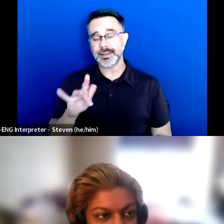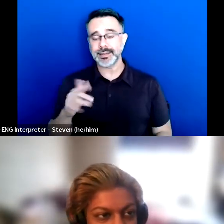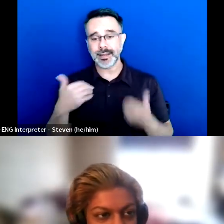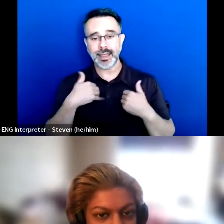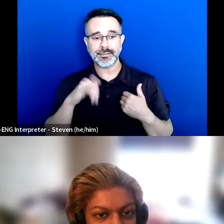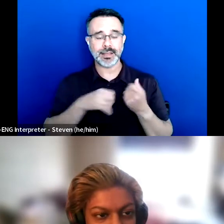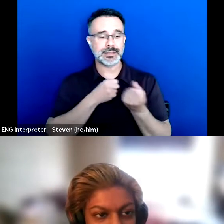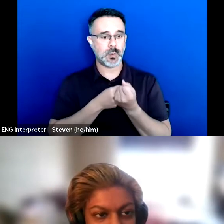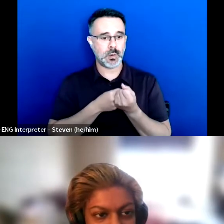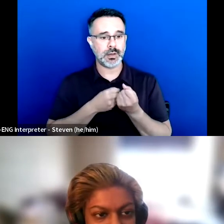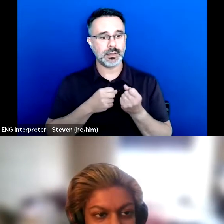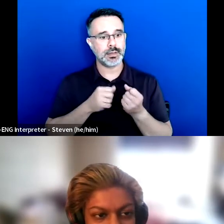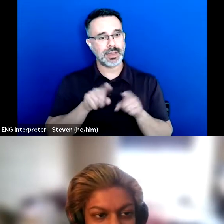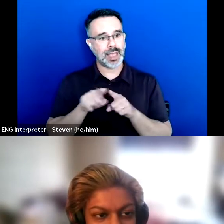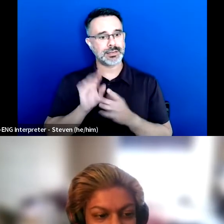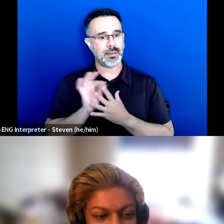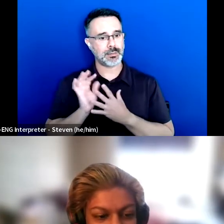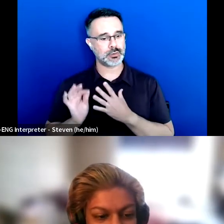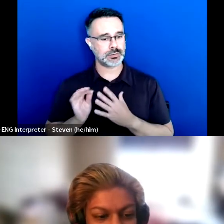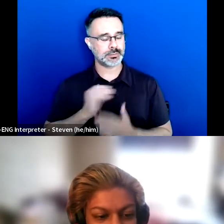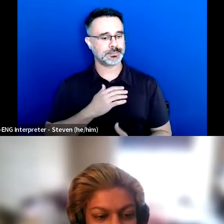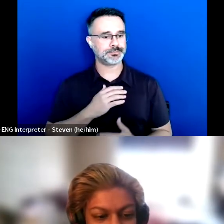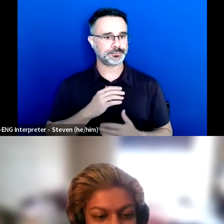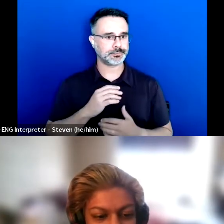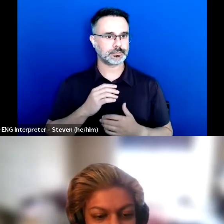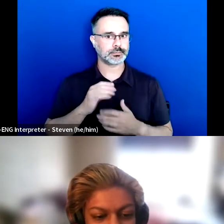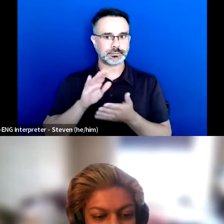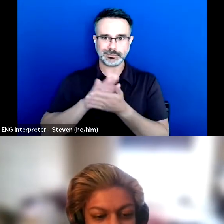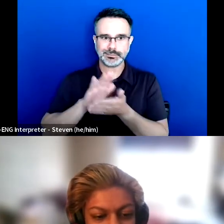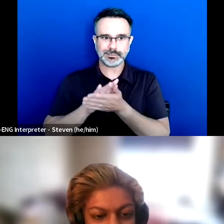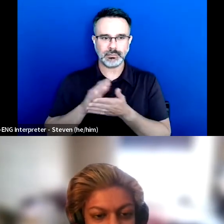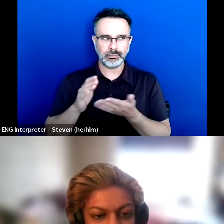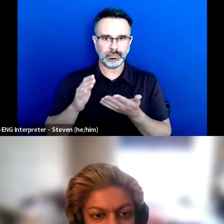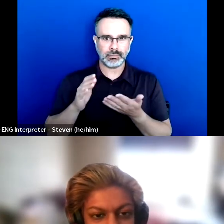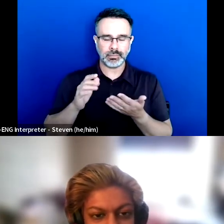But, unfortunately, the school would actually do things like not allow me to leave.